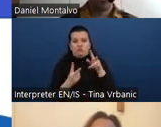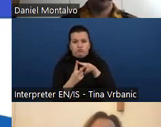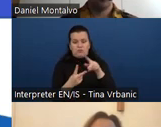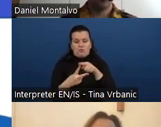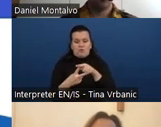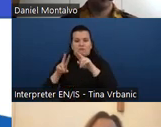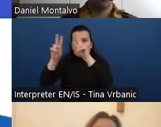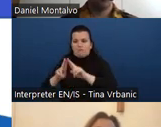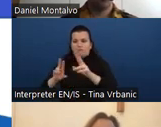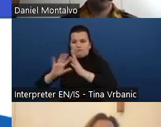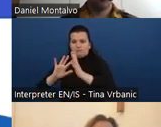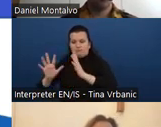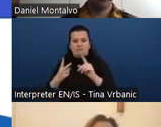for today's webinar.